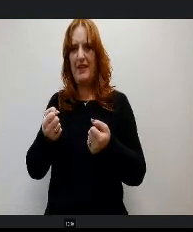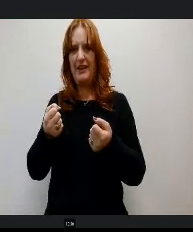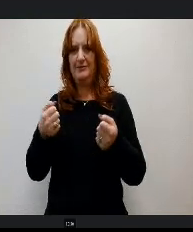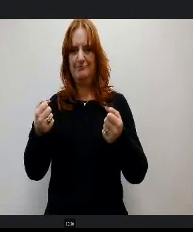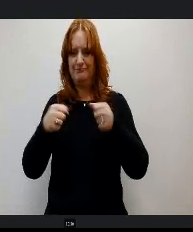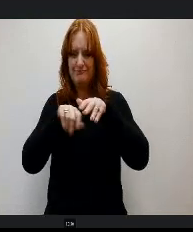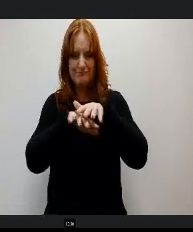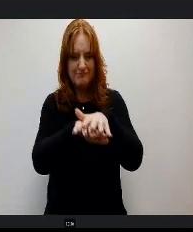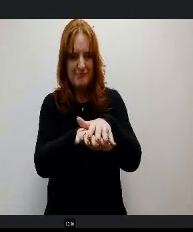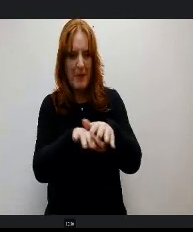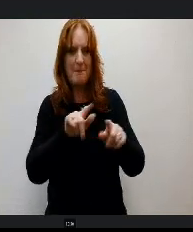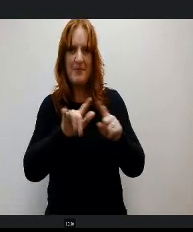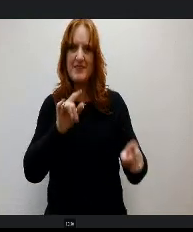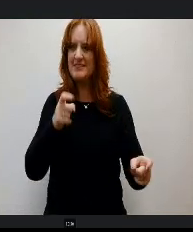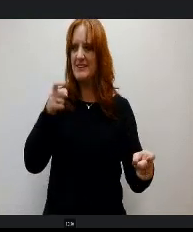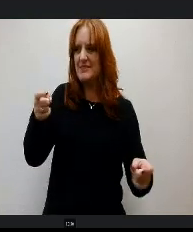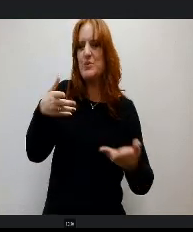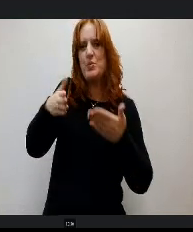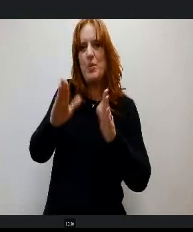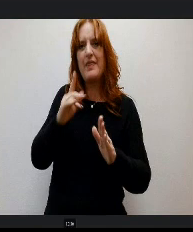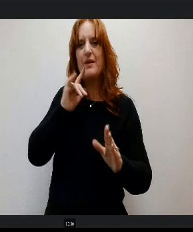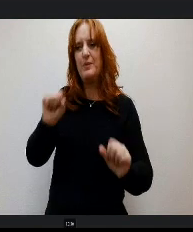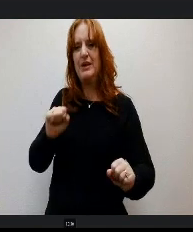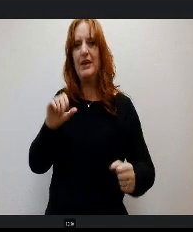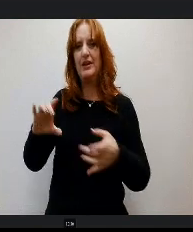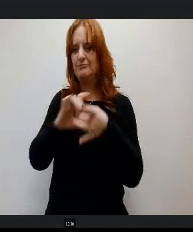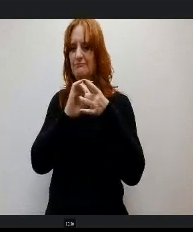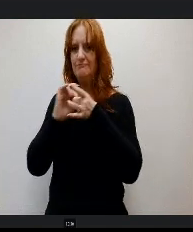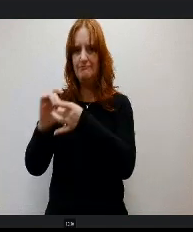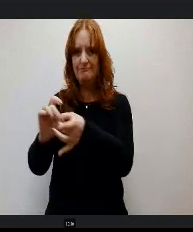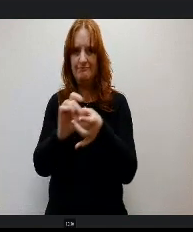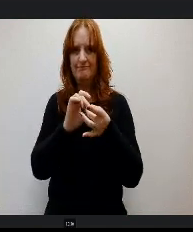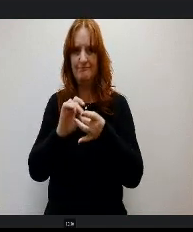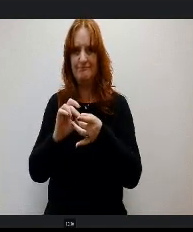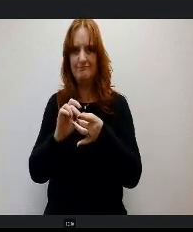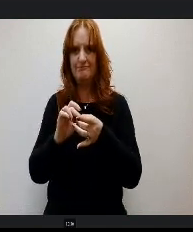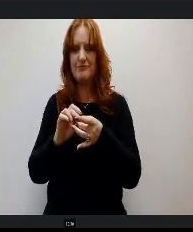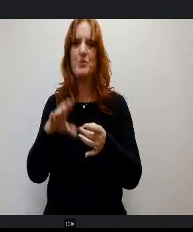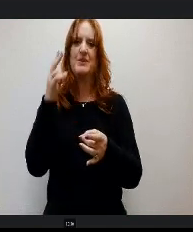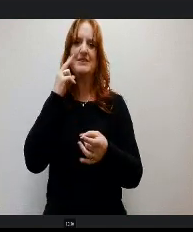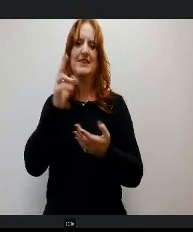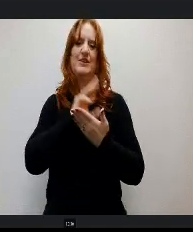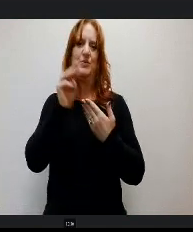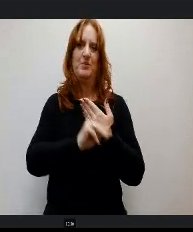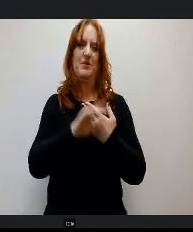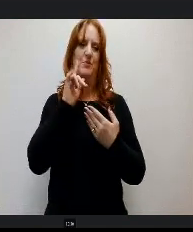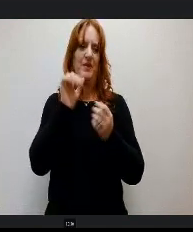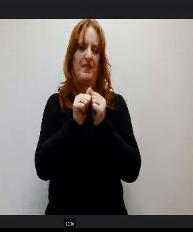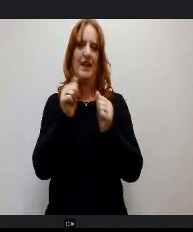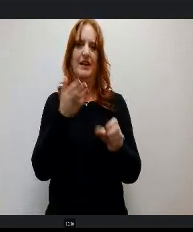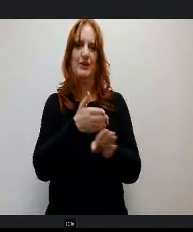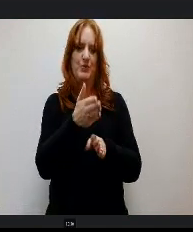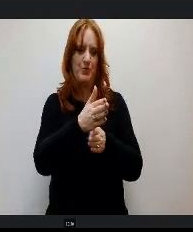as we really look to embed the work-based learning through the continuum of that career Academy and also our other CT programming that